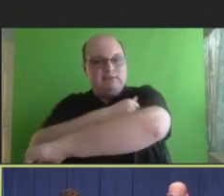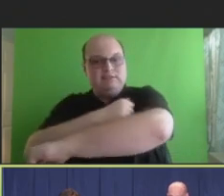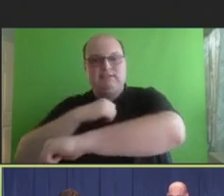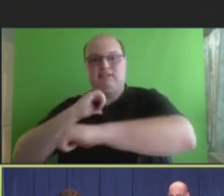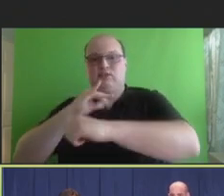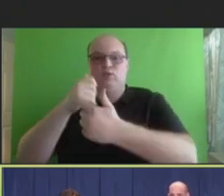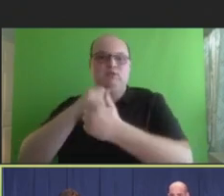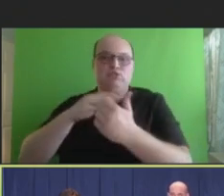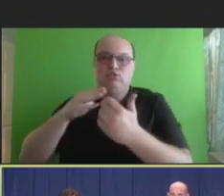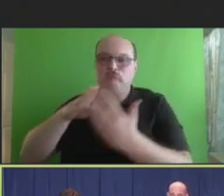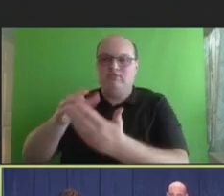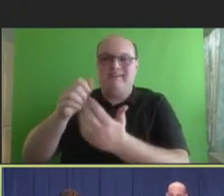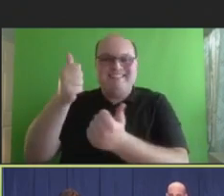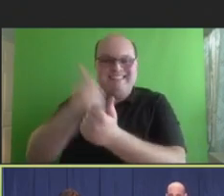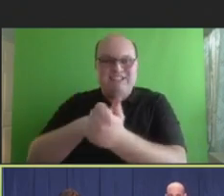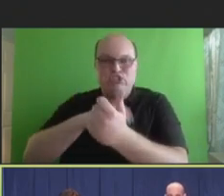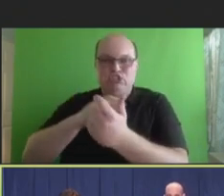each thing in isolation, so.